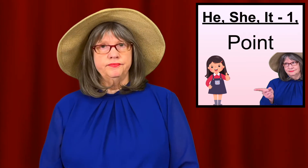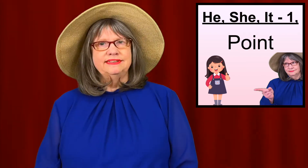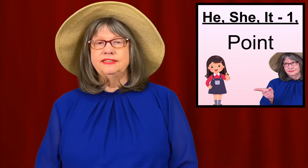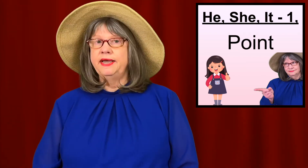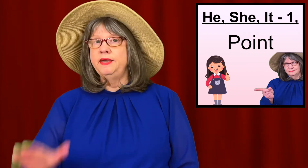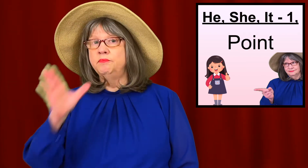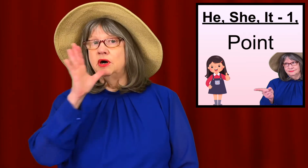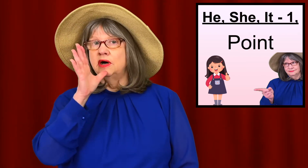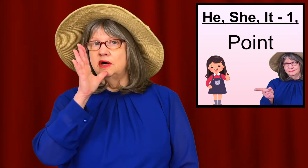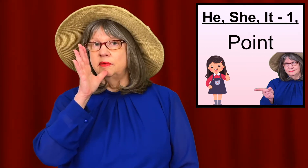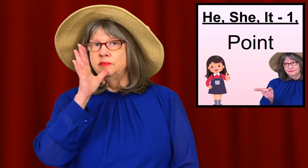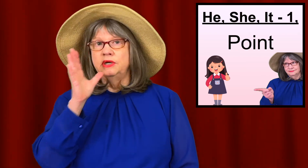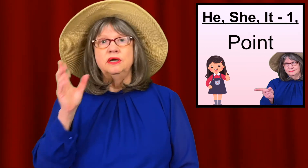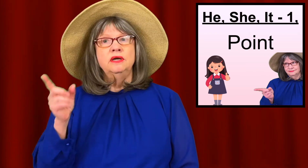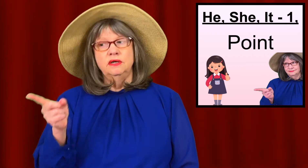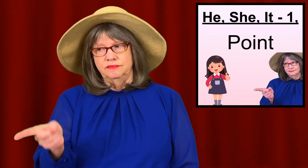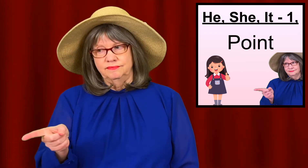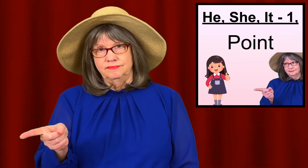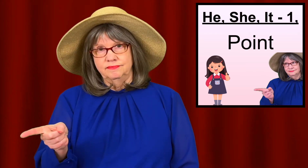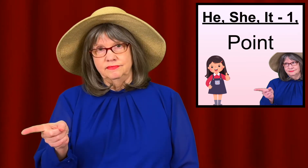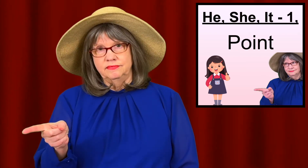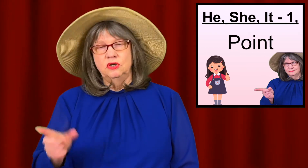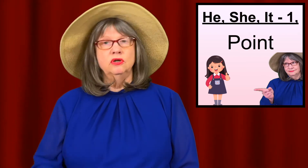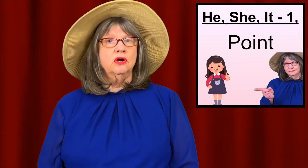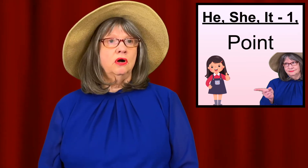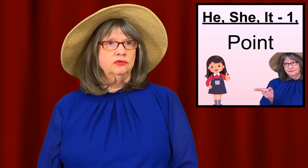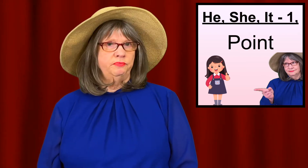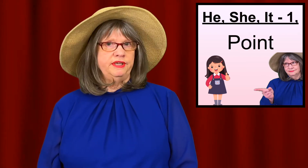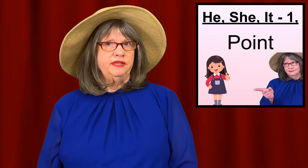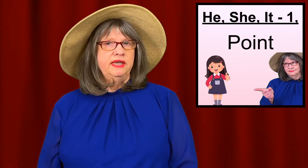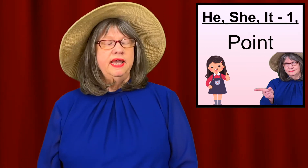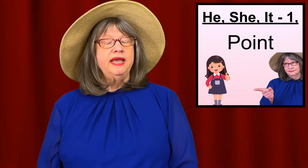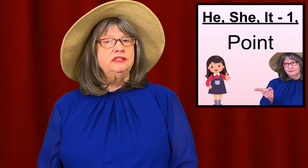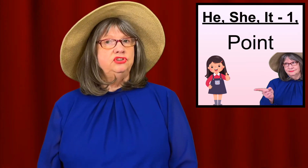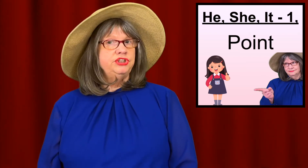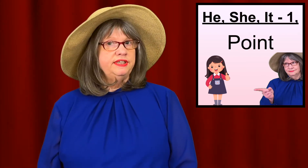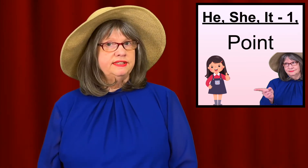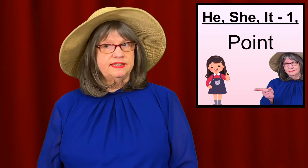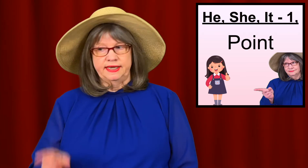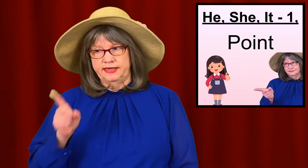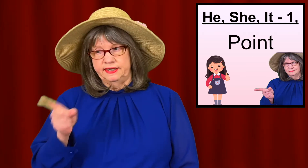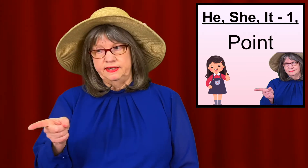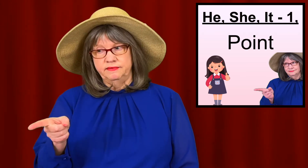Today MOM called me and SHE said ...